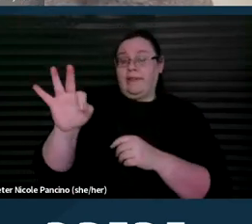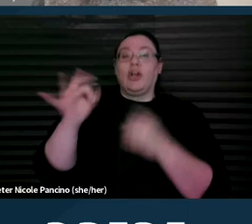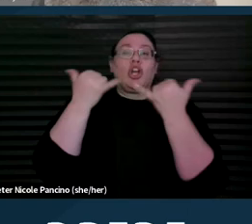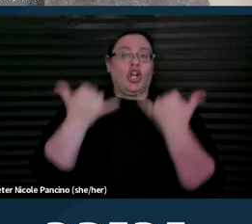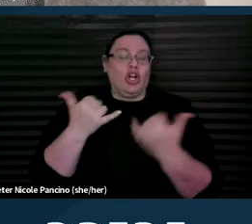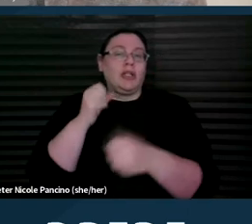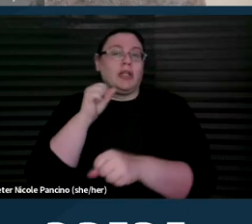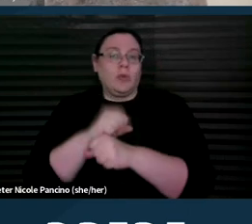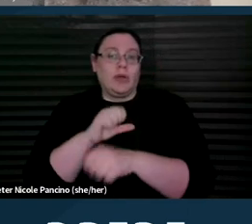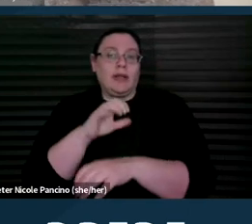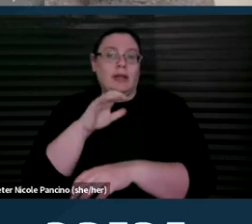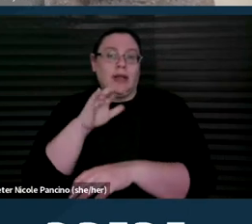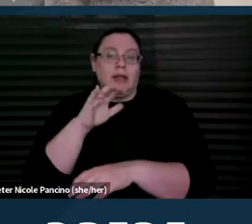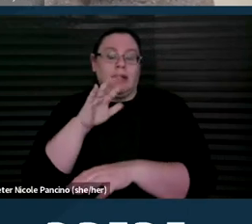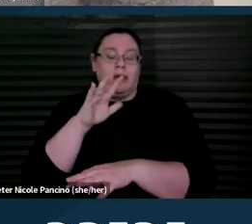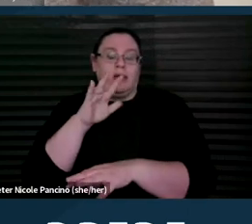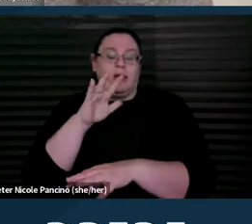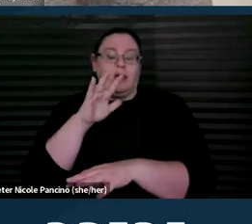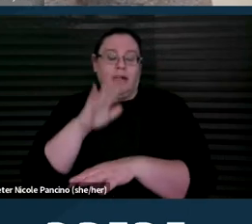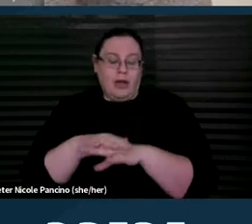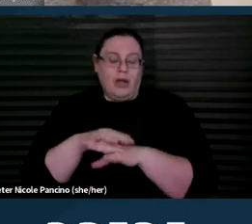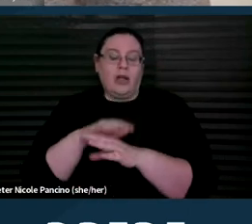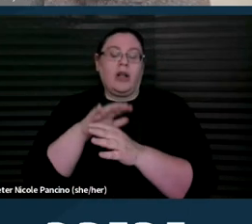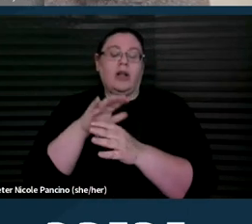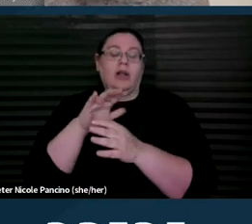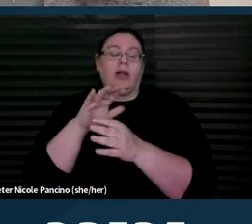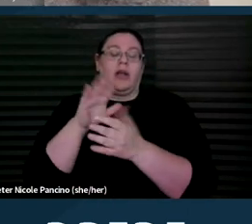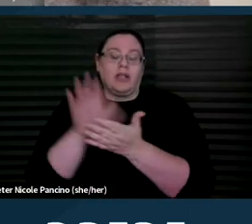on a document to help inform people